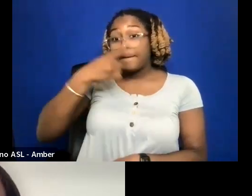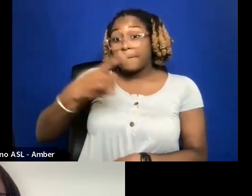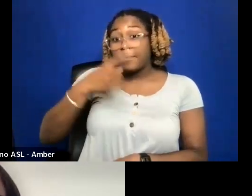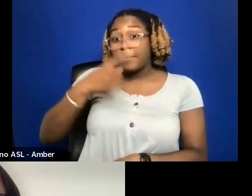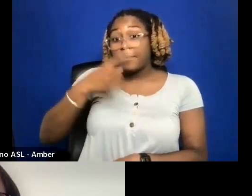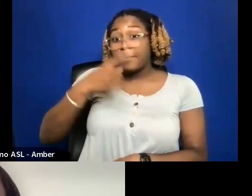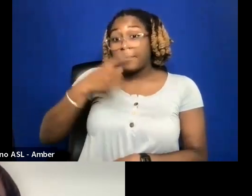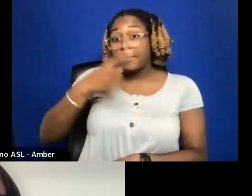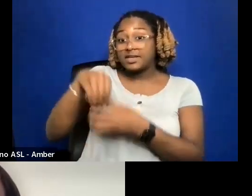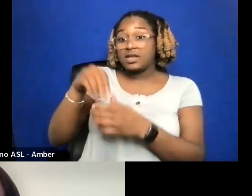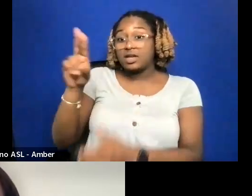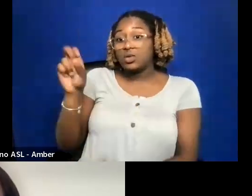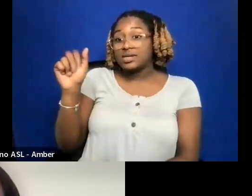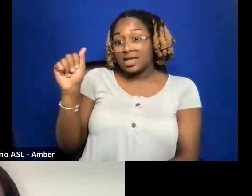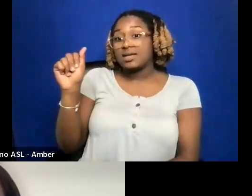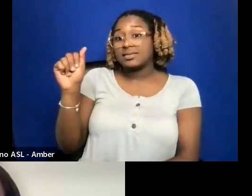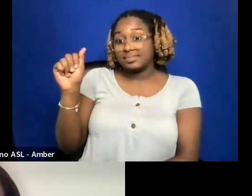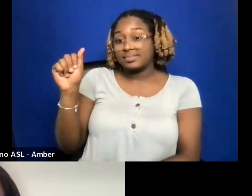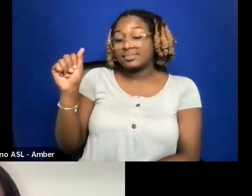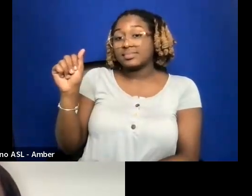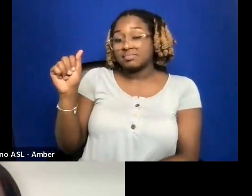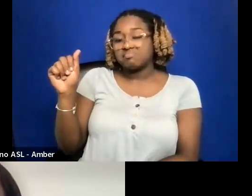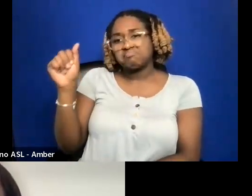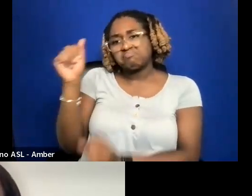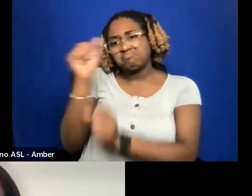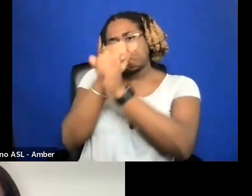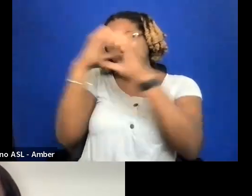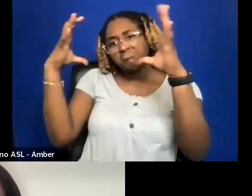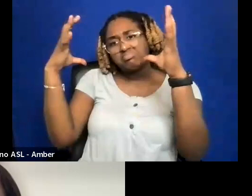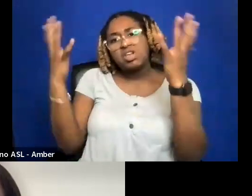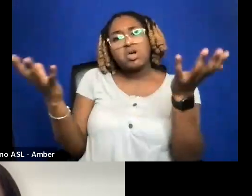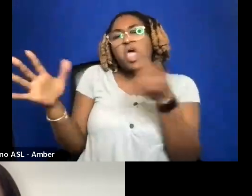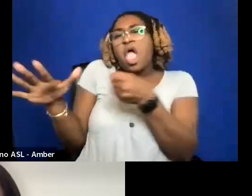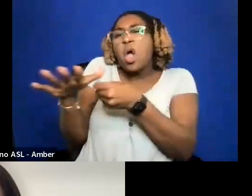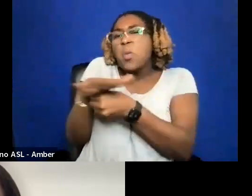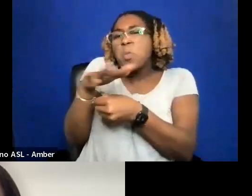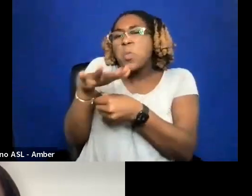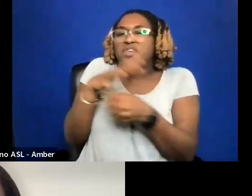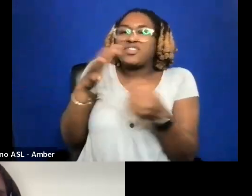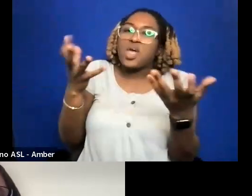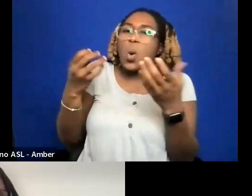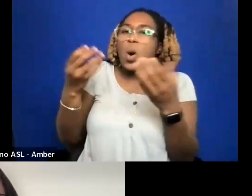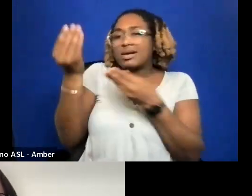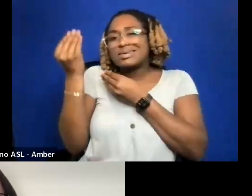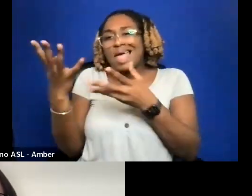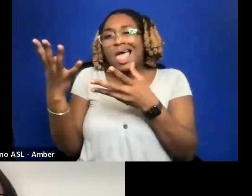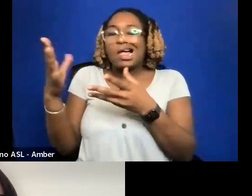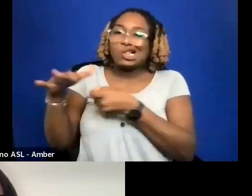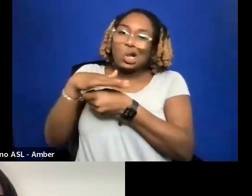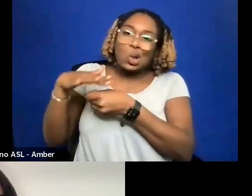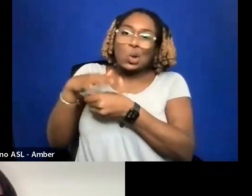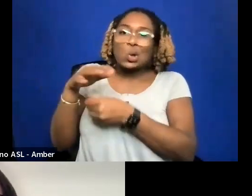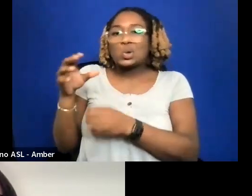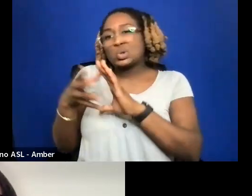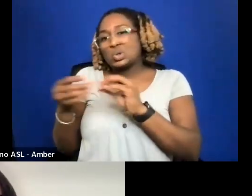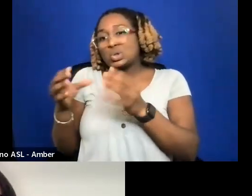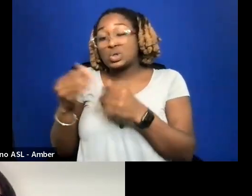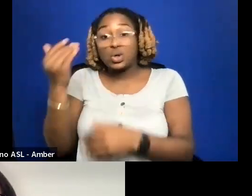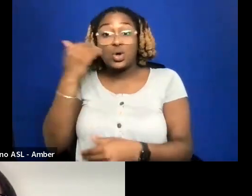PREDOMINANTLY WANT TO TELL DOMESTIC STORIES. DO YOU KNOW HOW MANY INTERNATIONAL STORIES THEY WANT